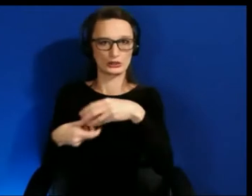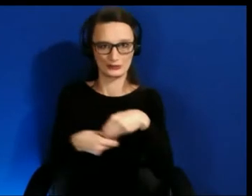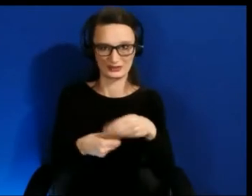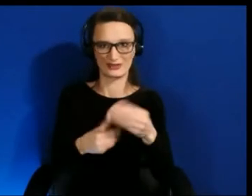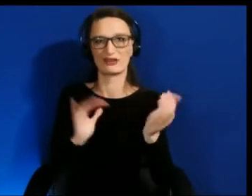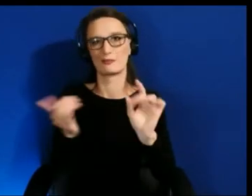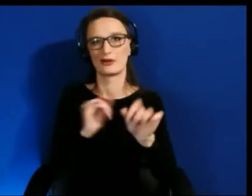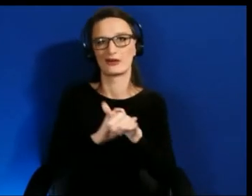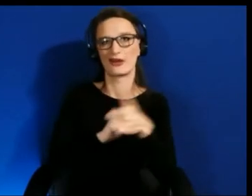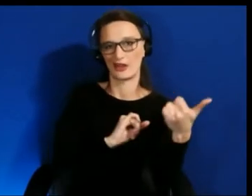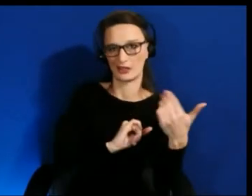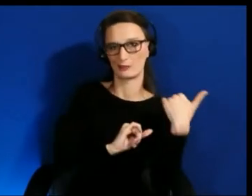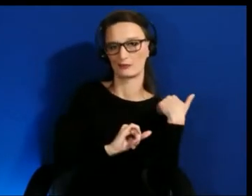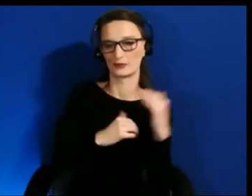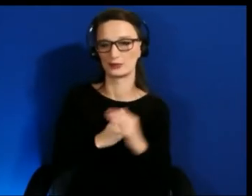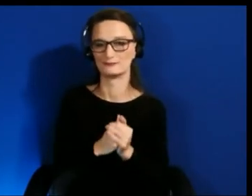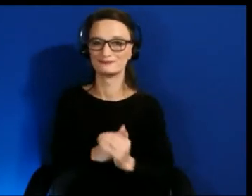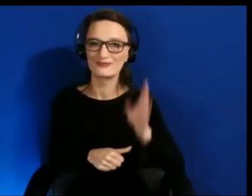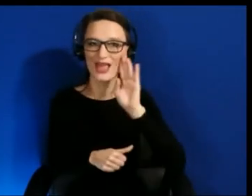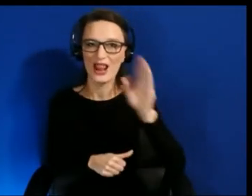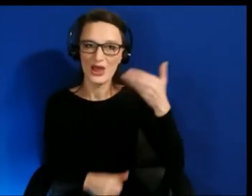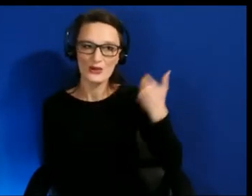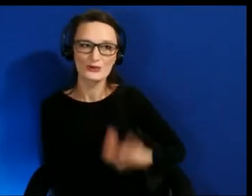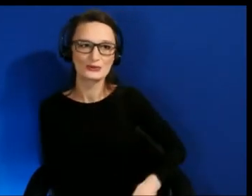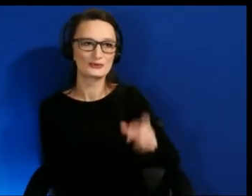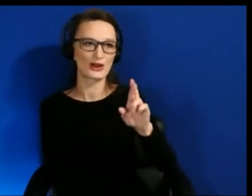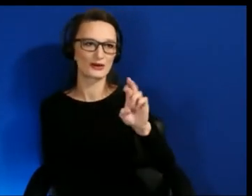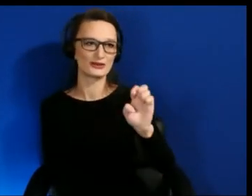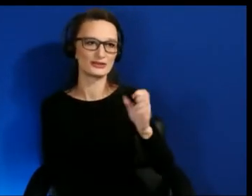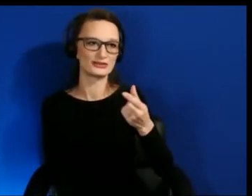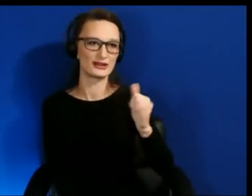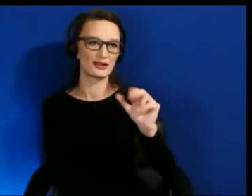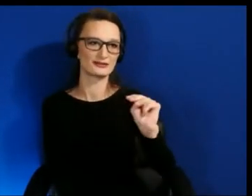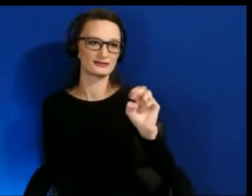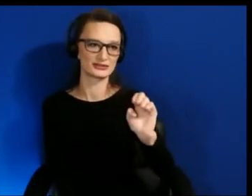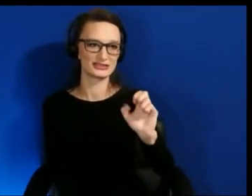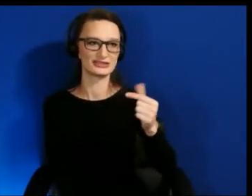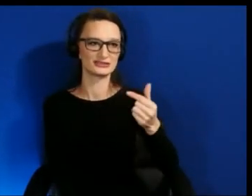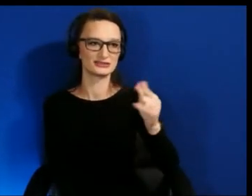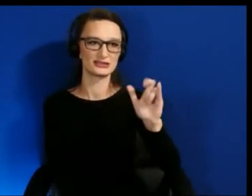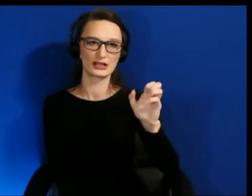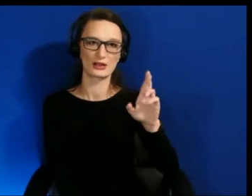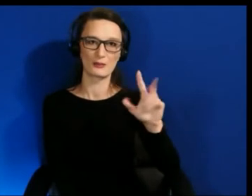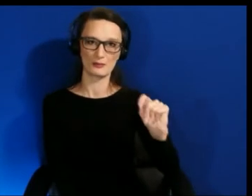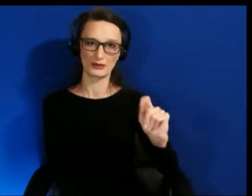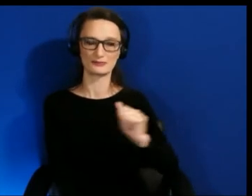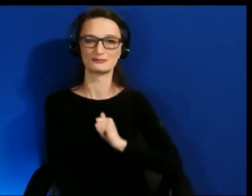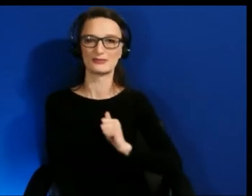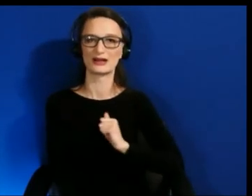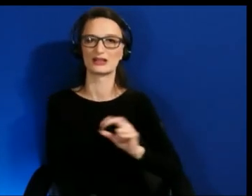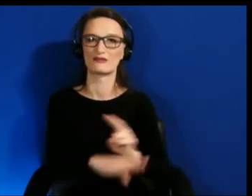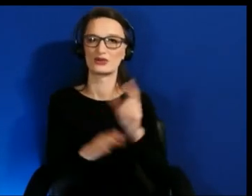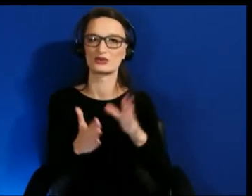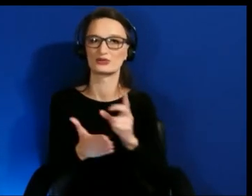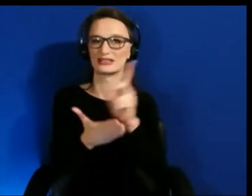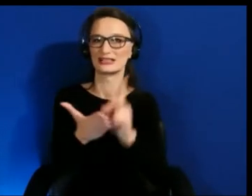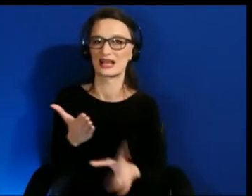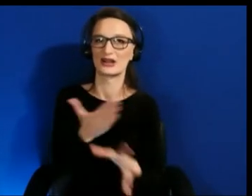Thanks. I’m Regine Gilbert, a user experience designer and Industry Assistant Professor at NYU in the Integrated